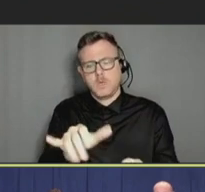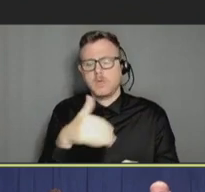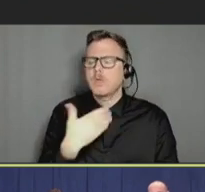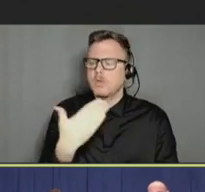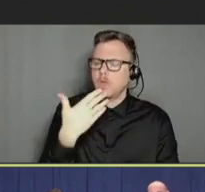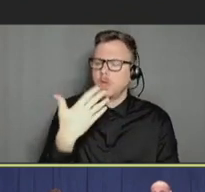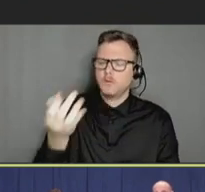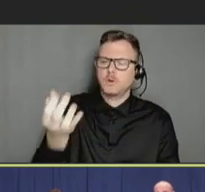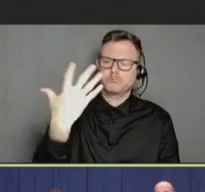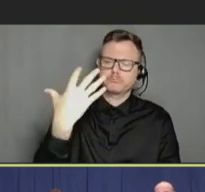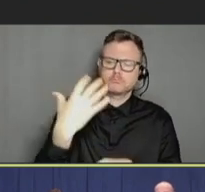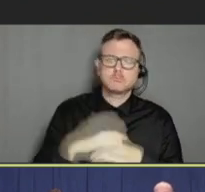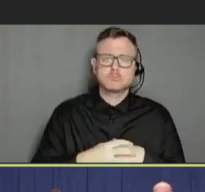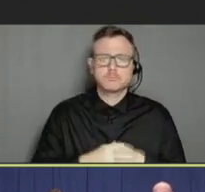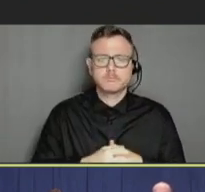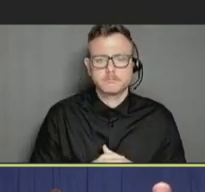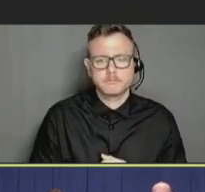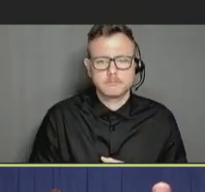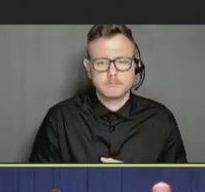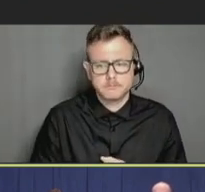Robert Hopkins, Jr.: Ann?